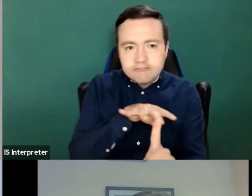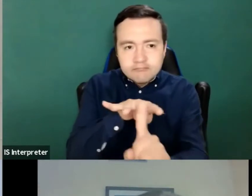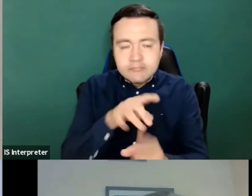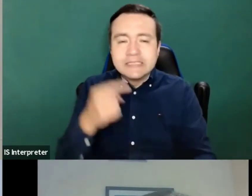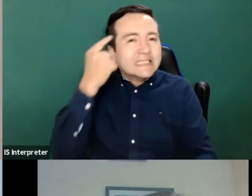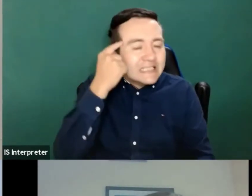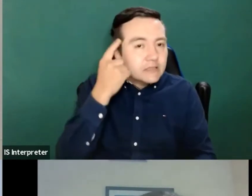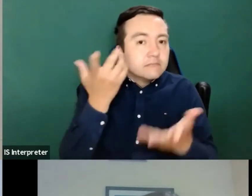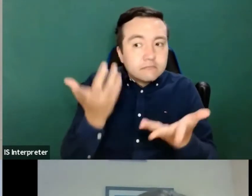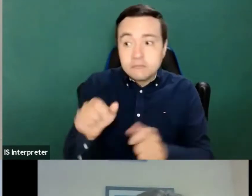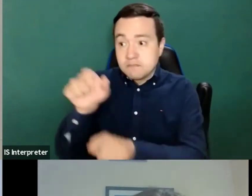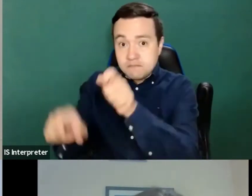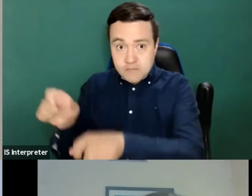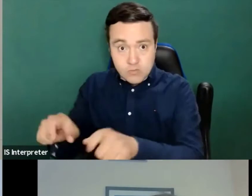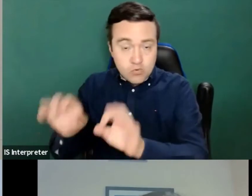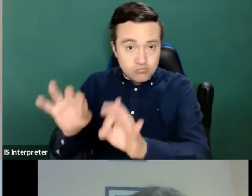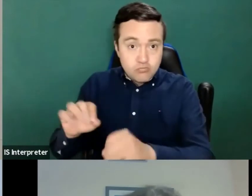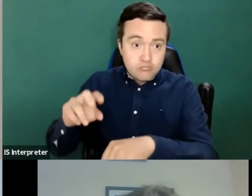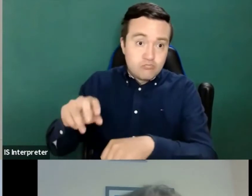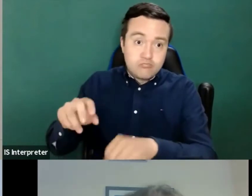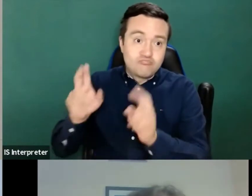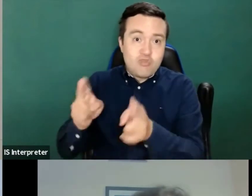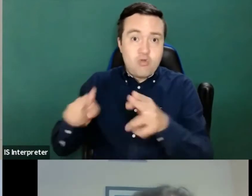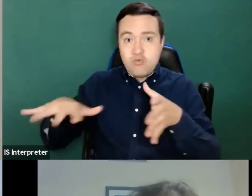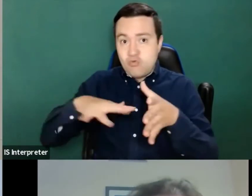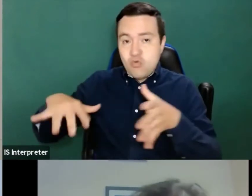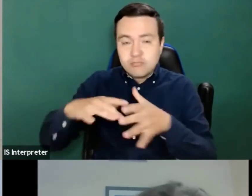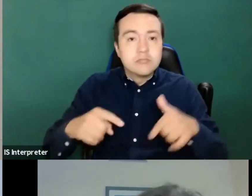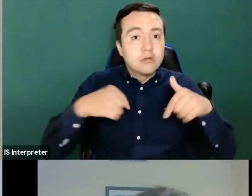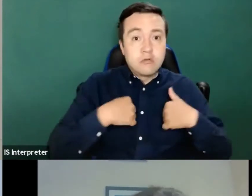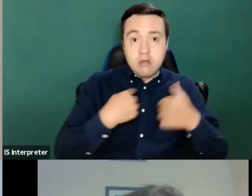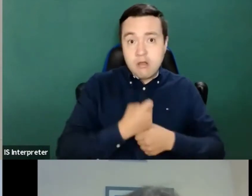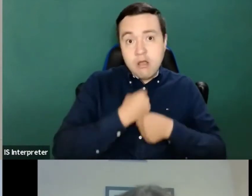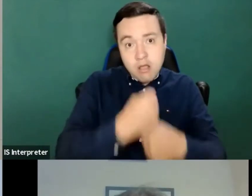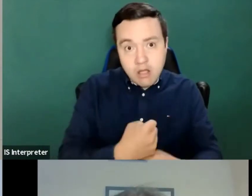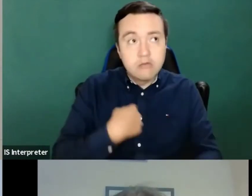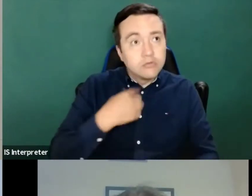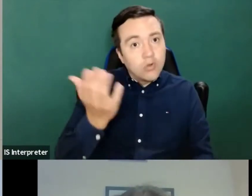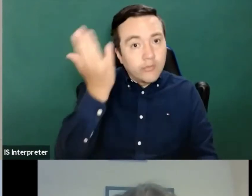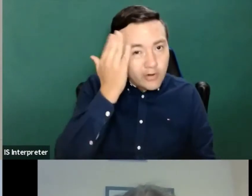But the good news is that today, I'm not here to talk about what I do know, but as a regular